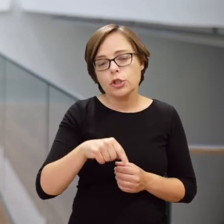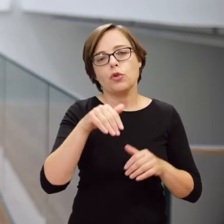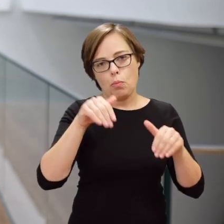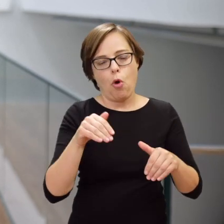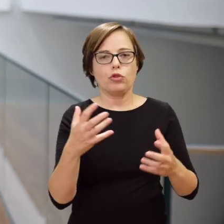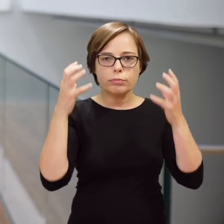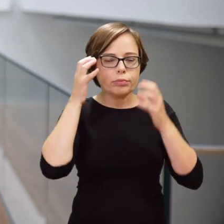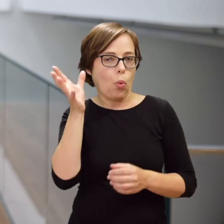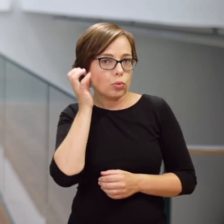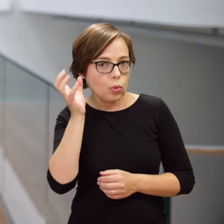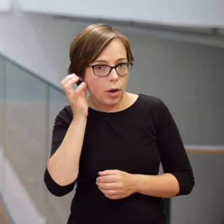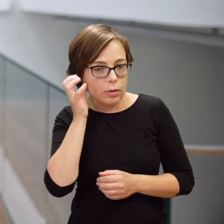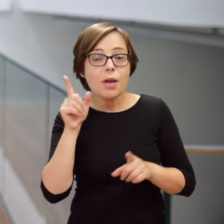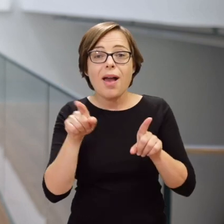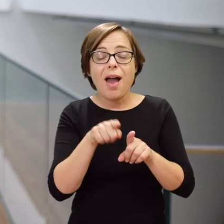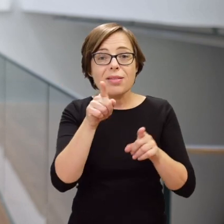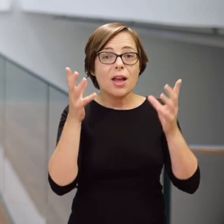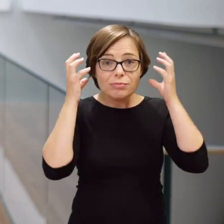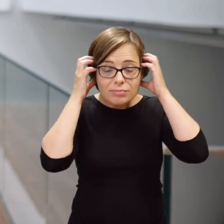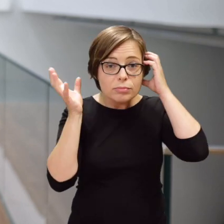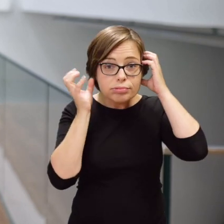to the exhibition listens to the soundscape in the headsets.